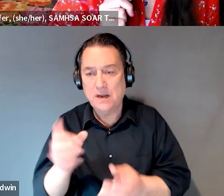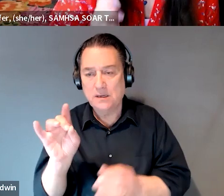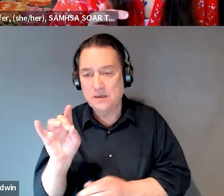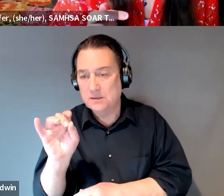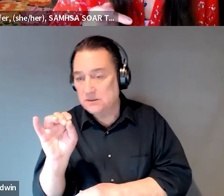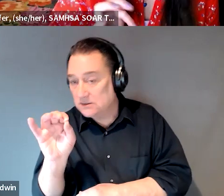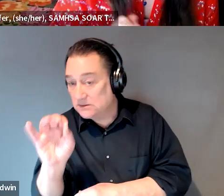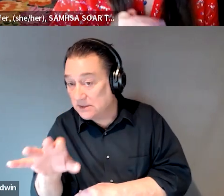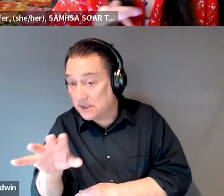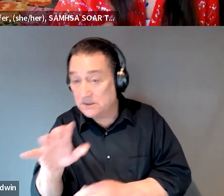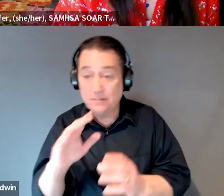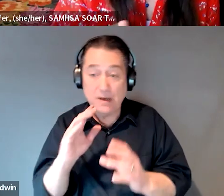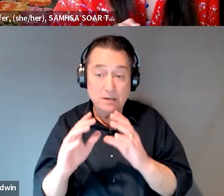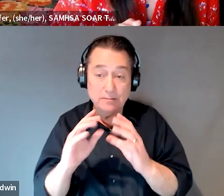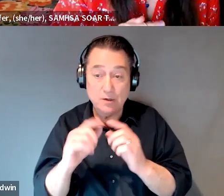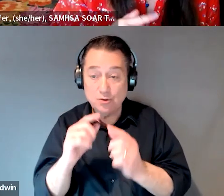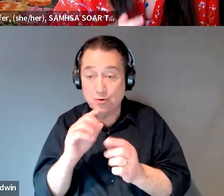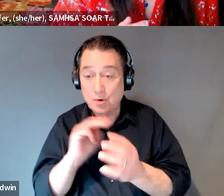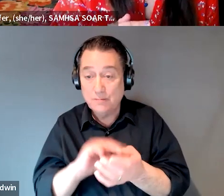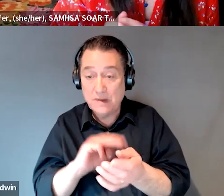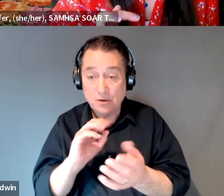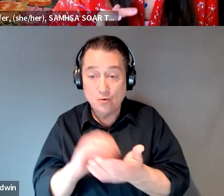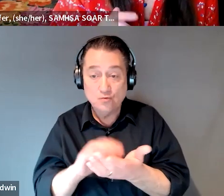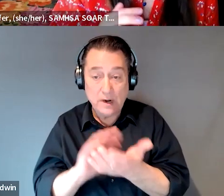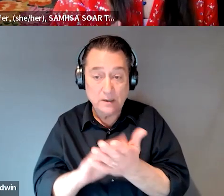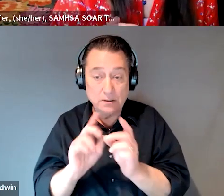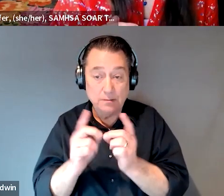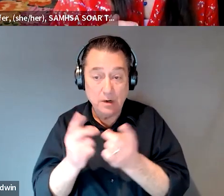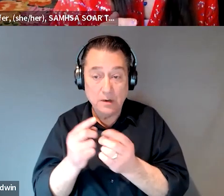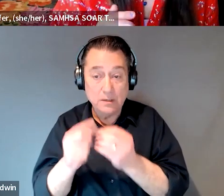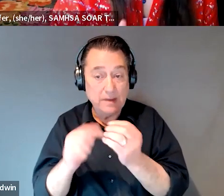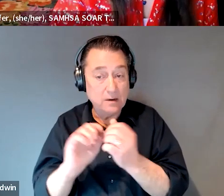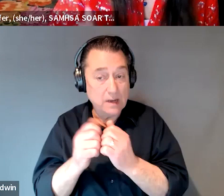communicating to medical records departments and others, about the importance of records